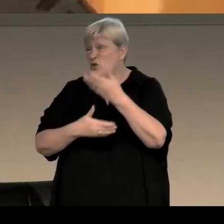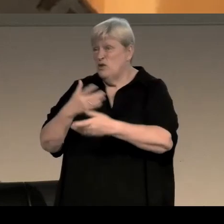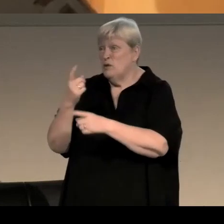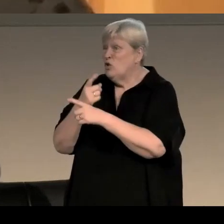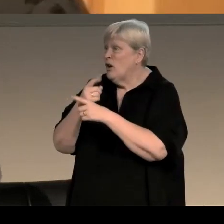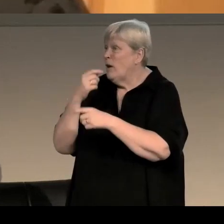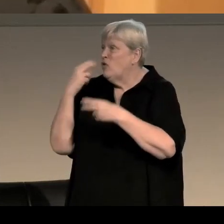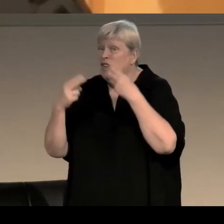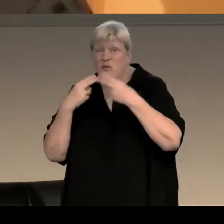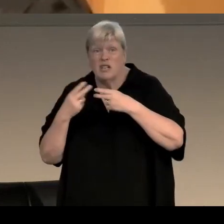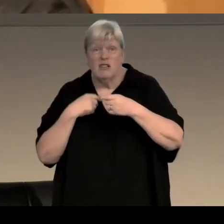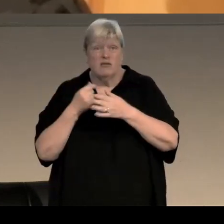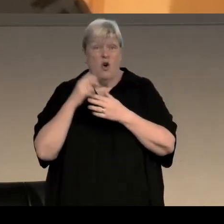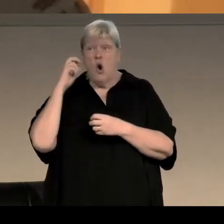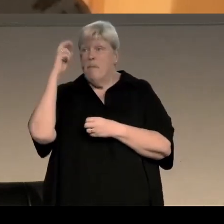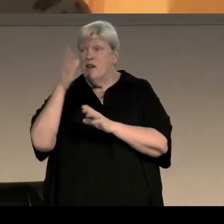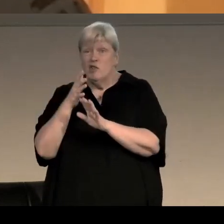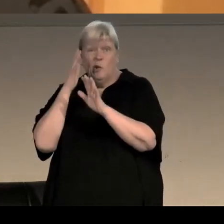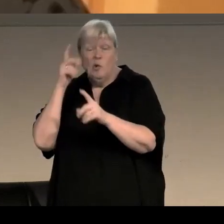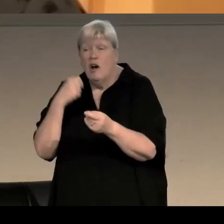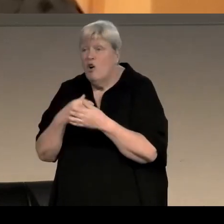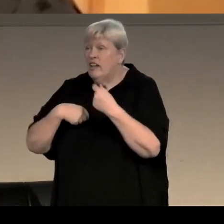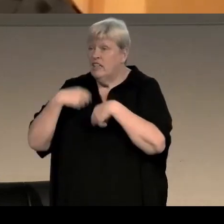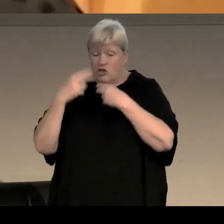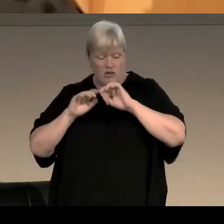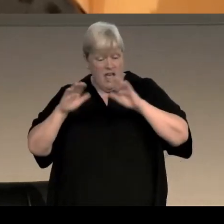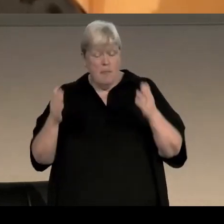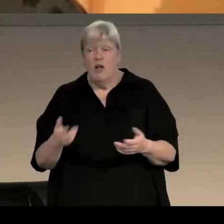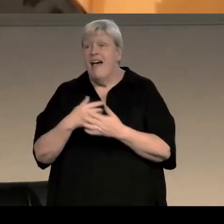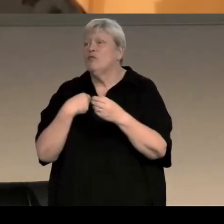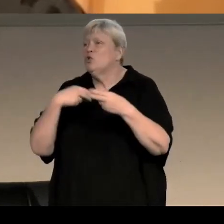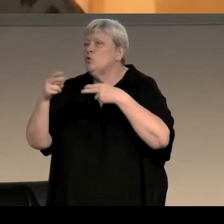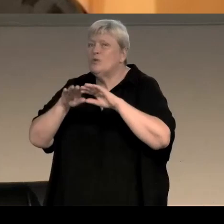or in the bus queue or over the dinner table. For that you need to go to the newspapers at the time,